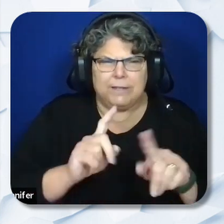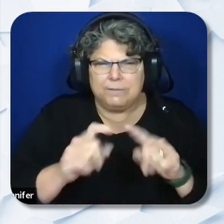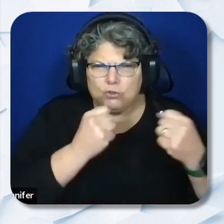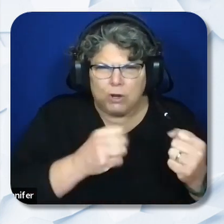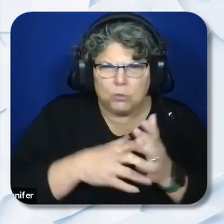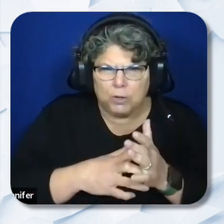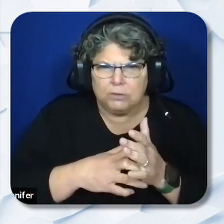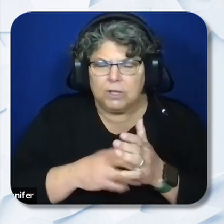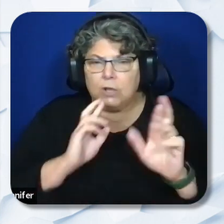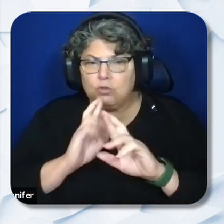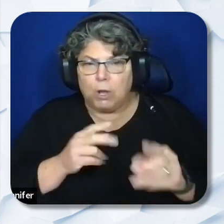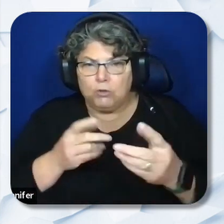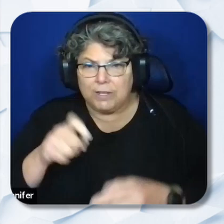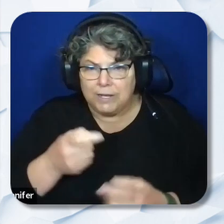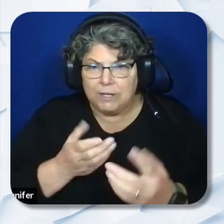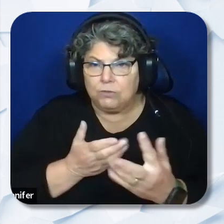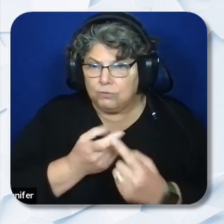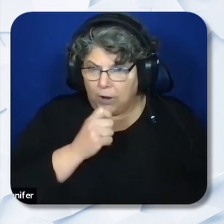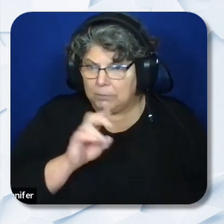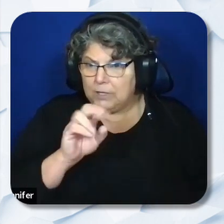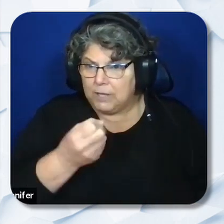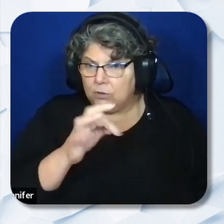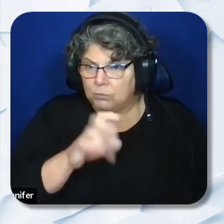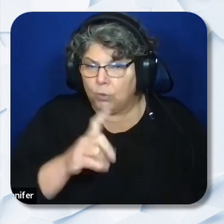the dashboard. California developed the California Statewide system of support